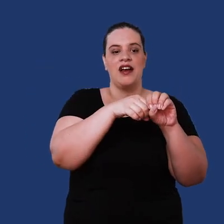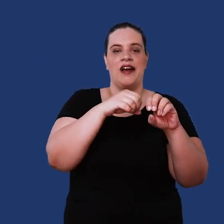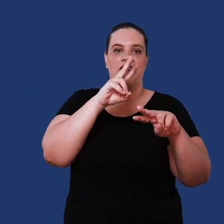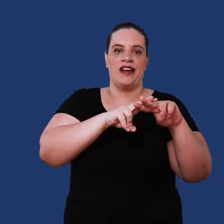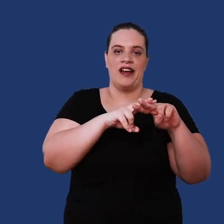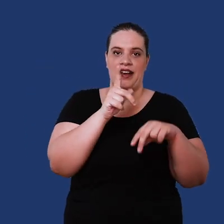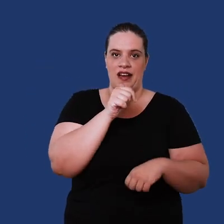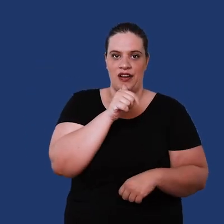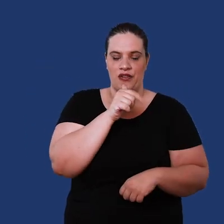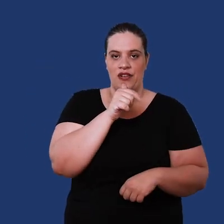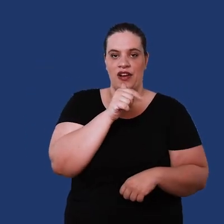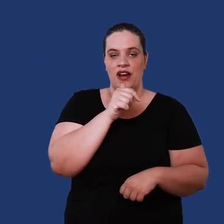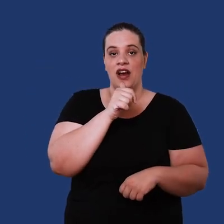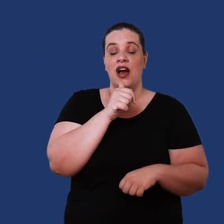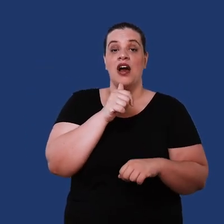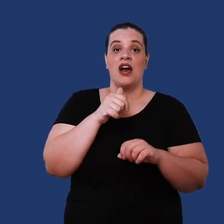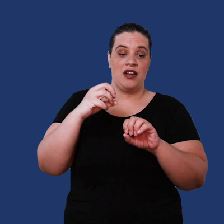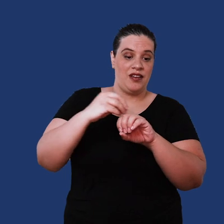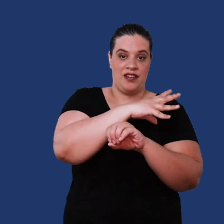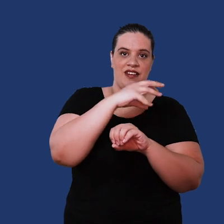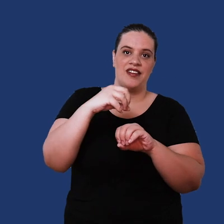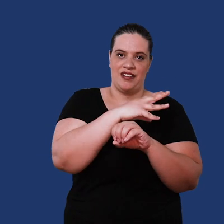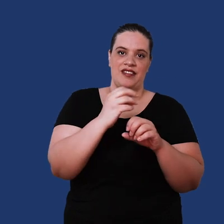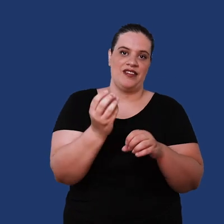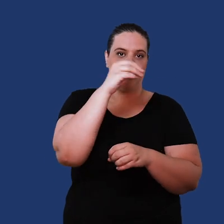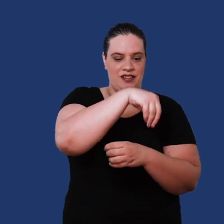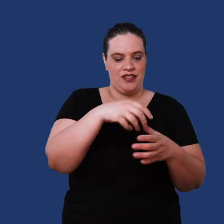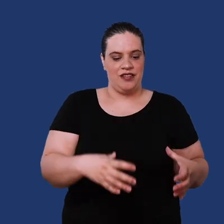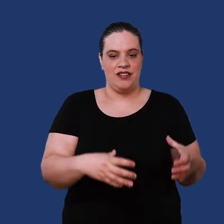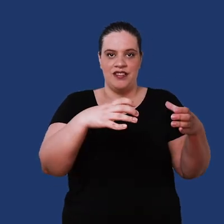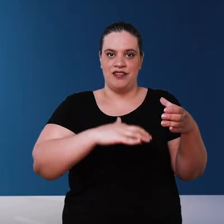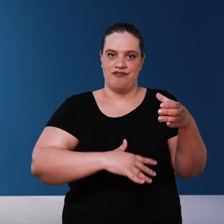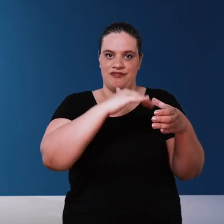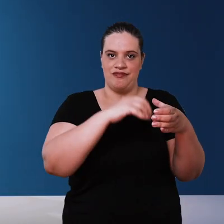Oi and from there all the water that comes is directed into the cistern this